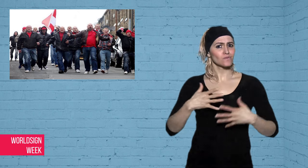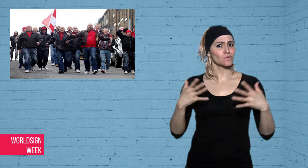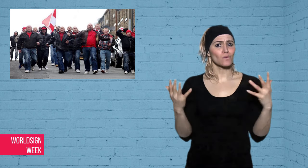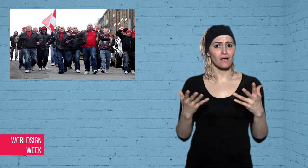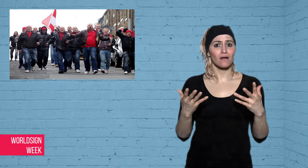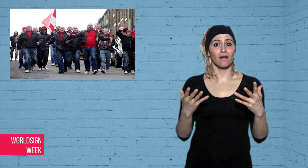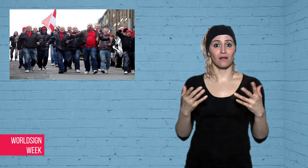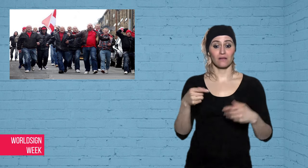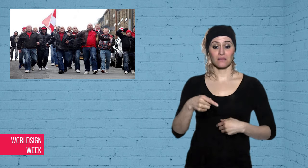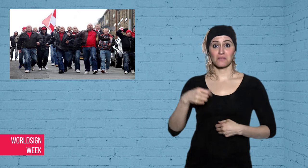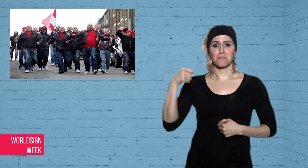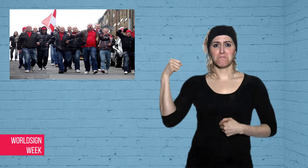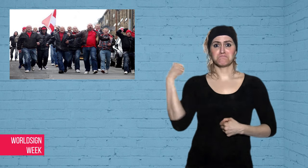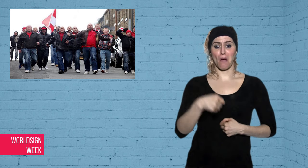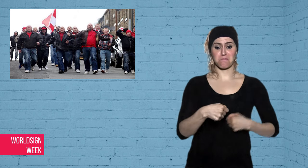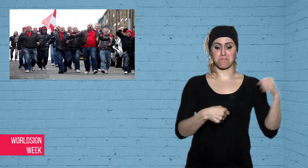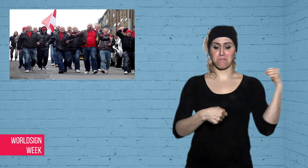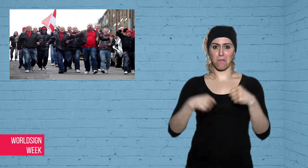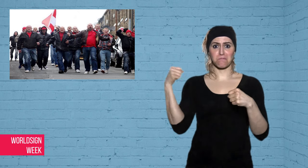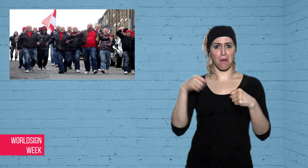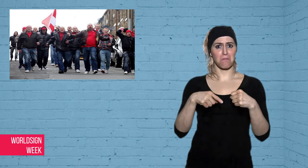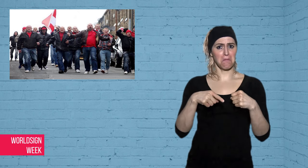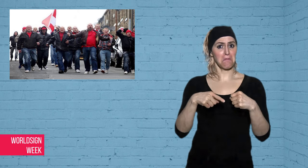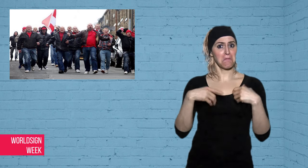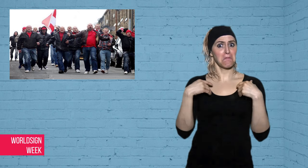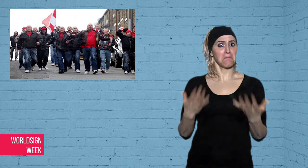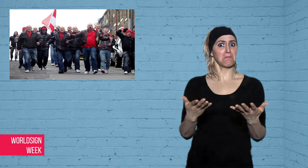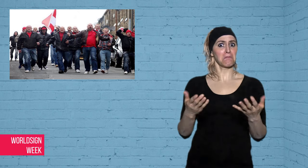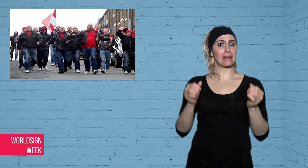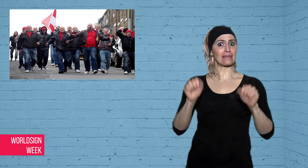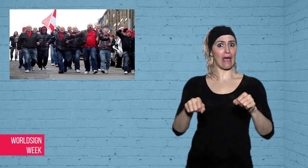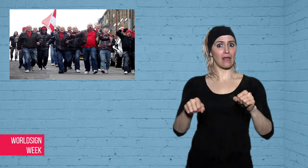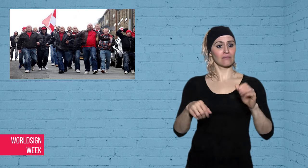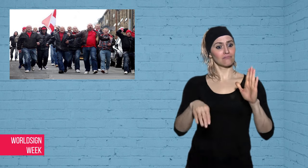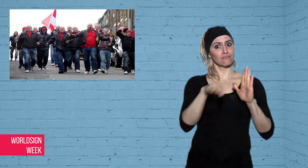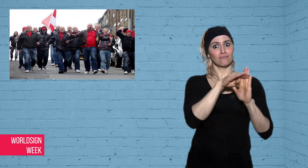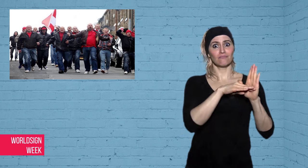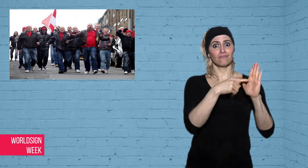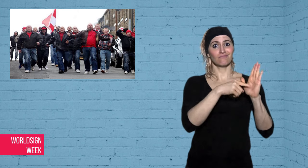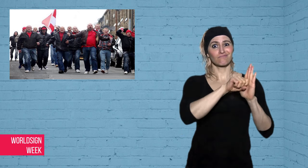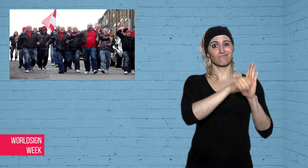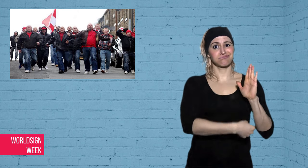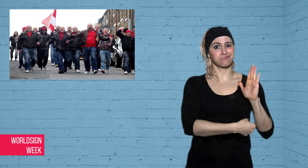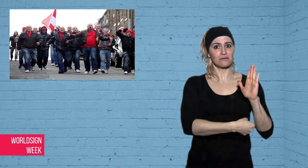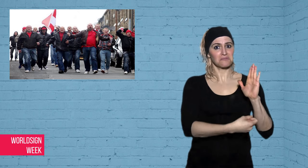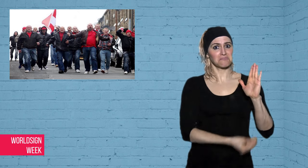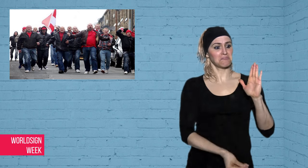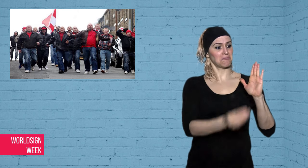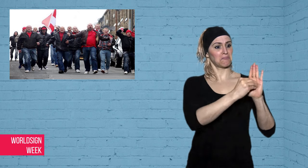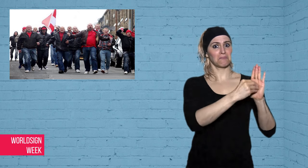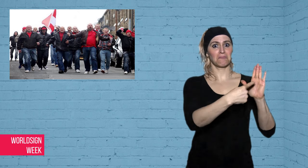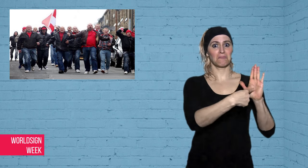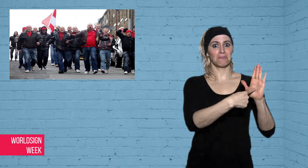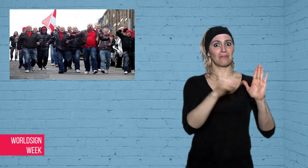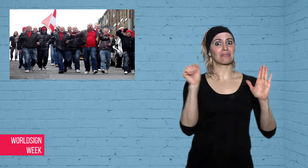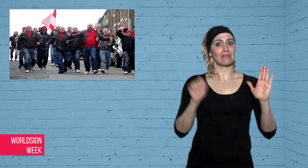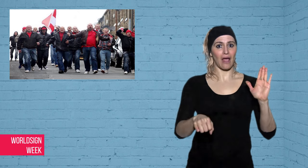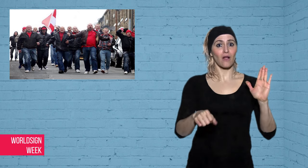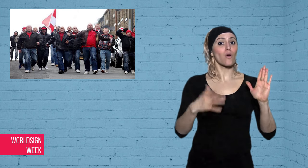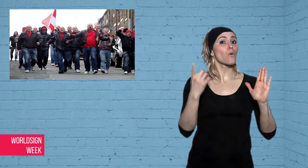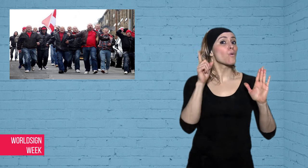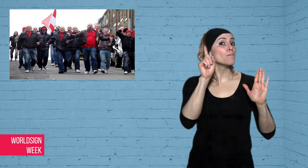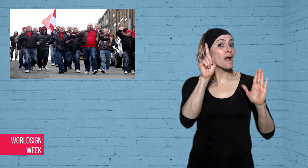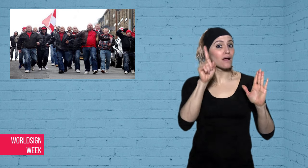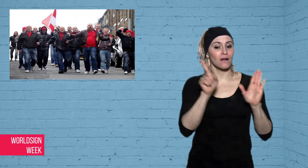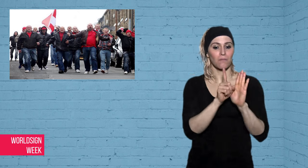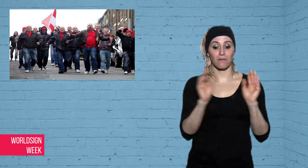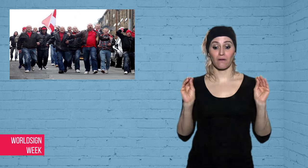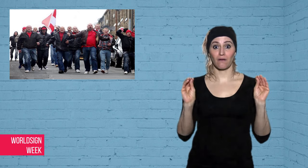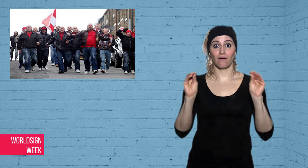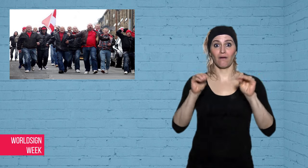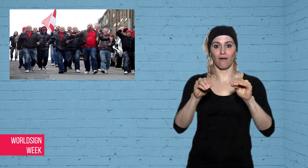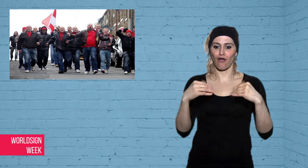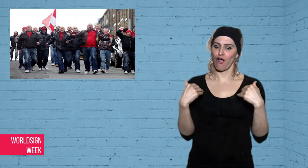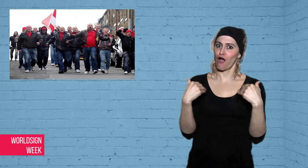and make it a spectator sport.